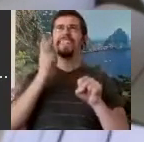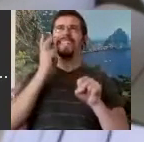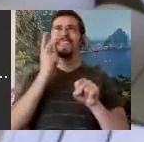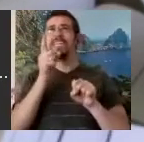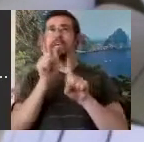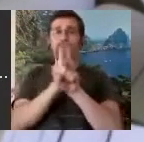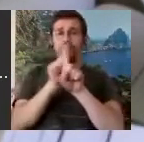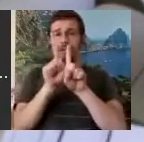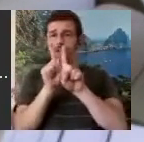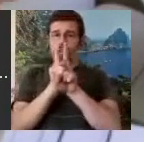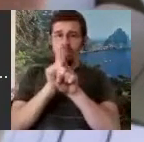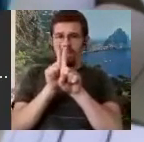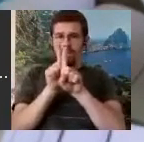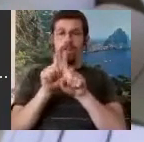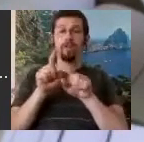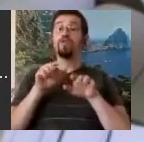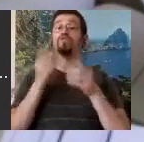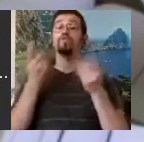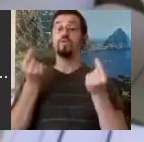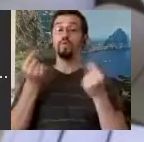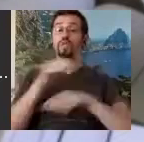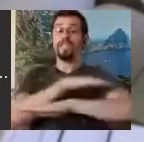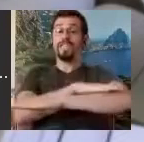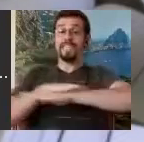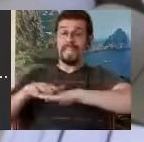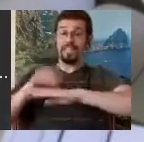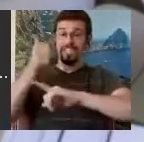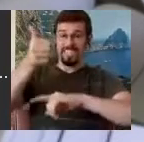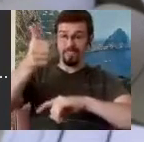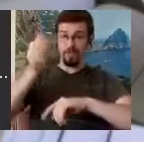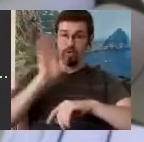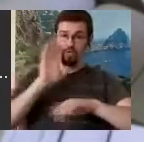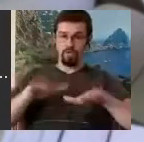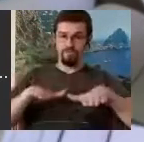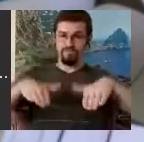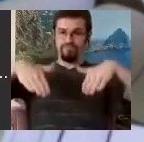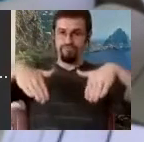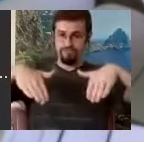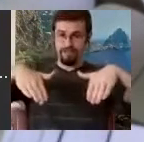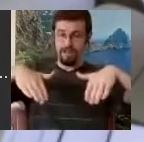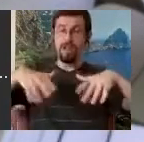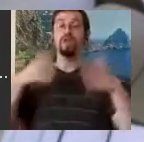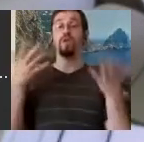slanted the stage itself so that the poor performers had to literally stand